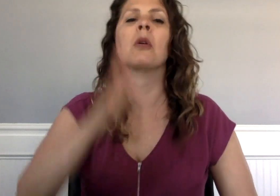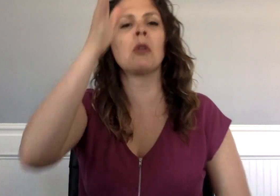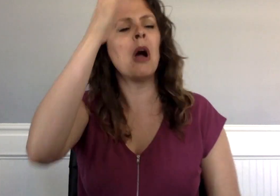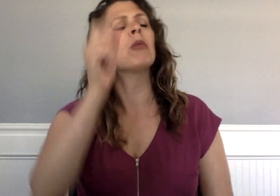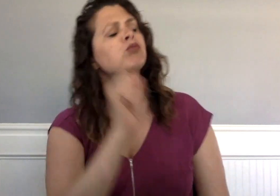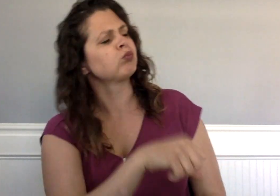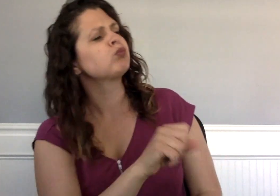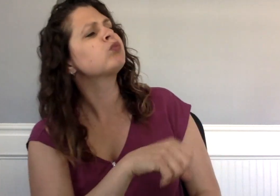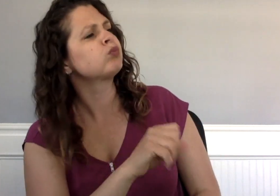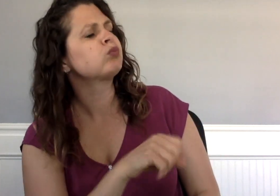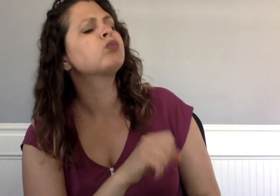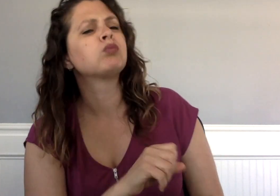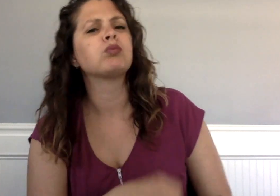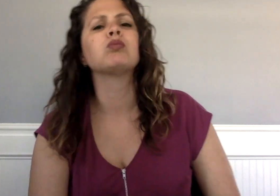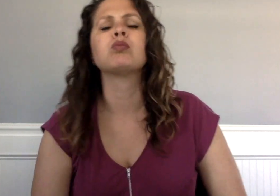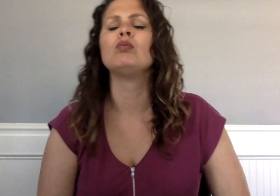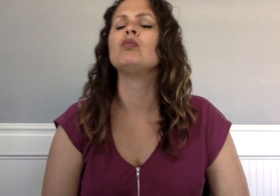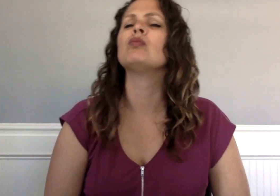“Ayuh,” Grandpa Tickler said.